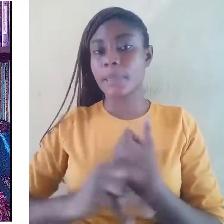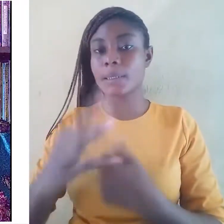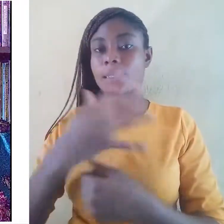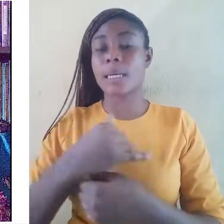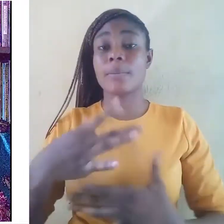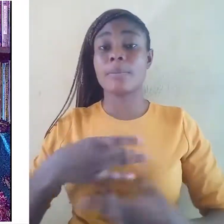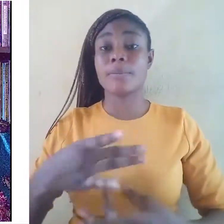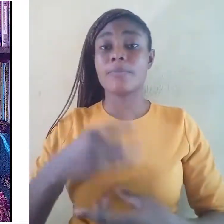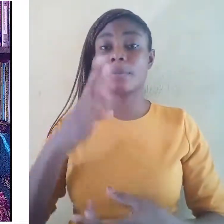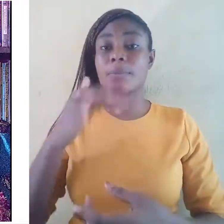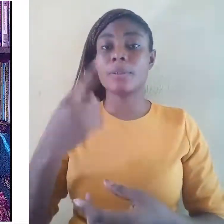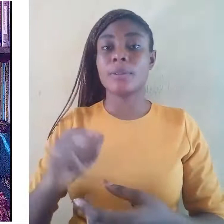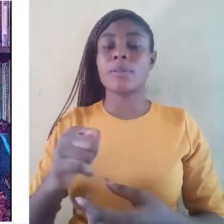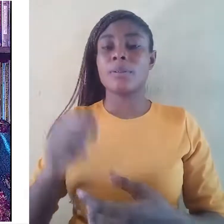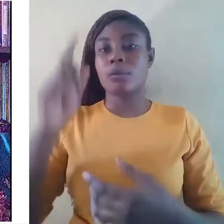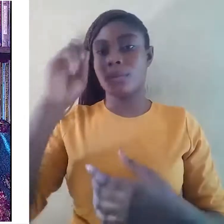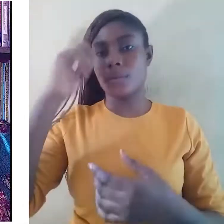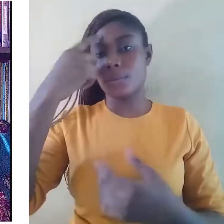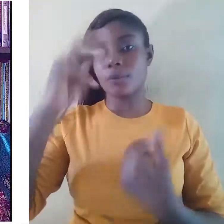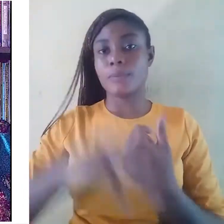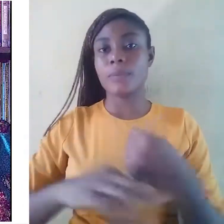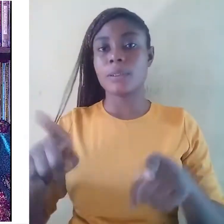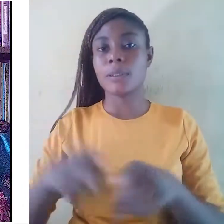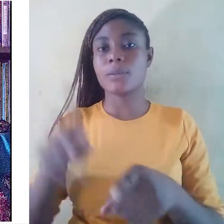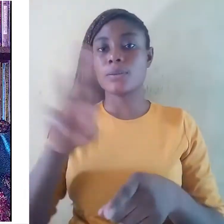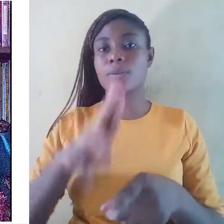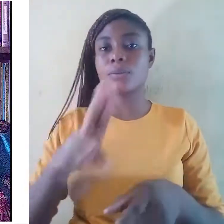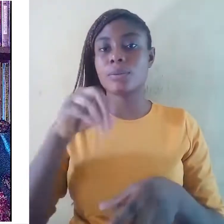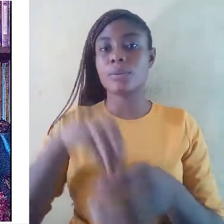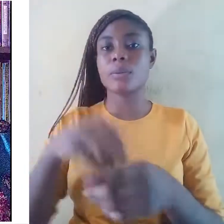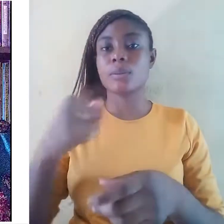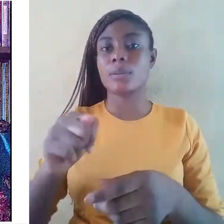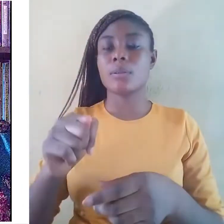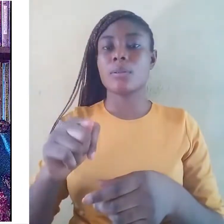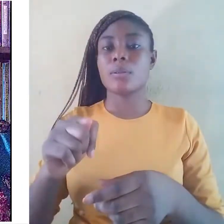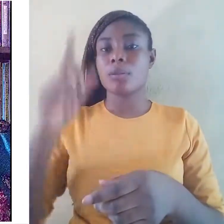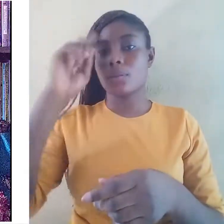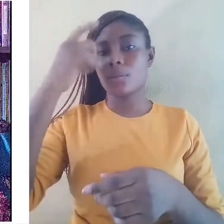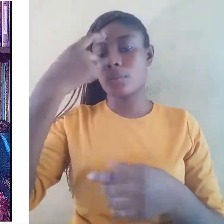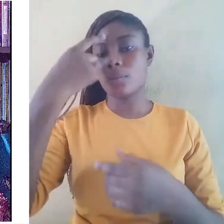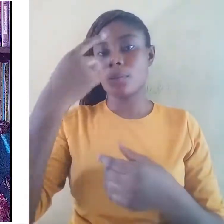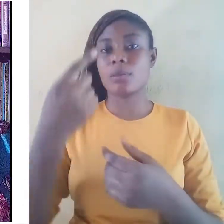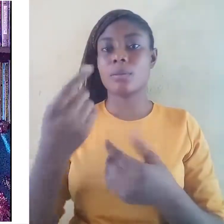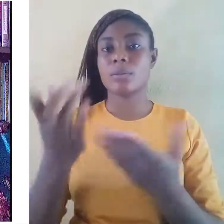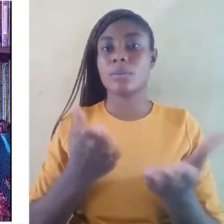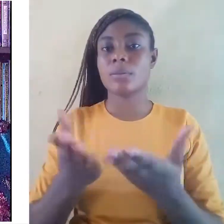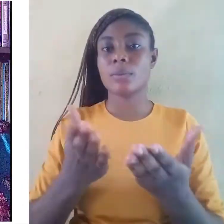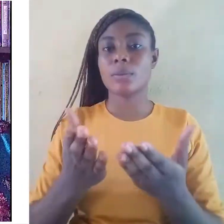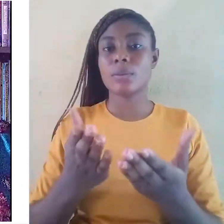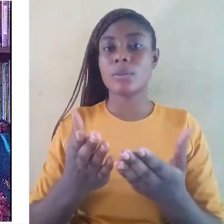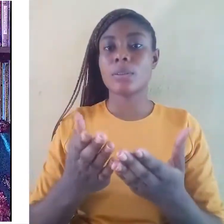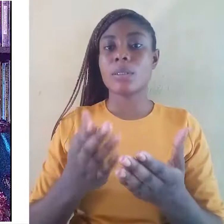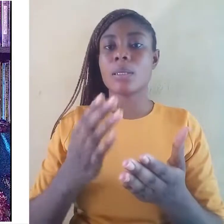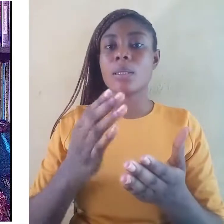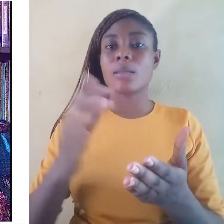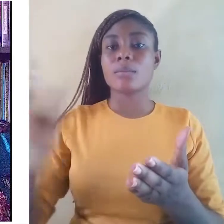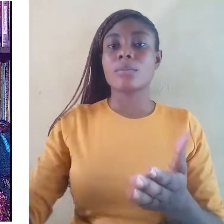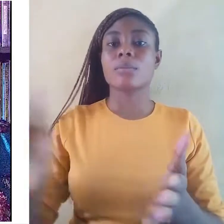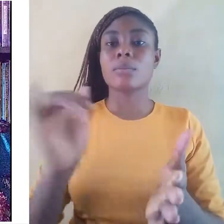in government services. Such languages are advantaged to those whose mother-tongues they are, and they are used